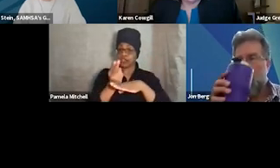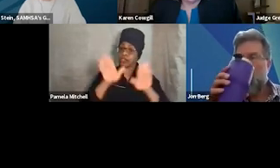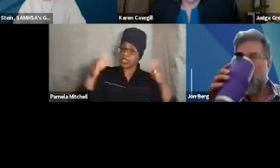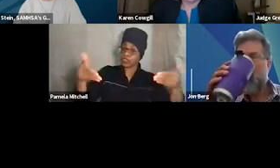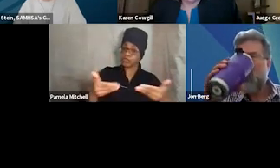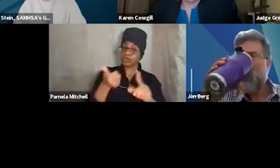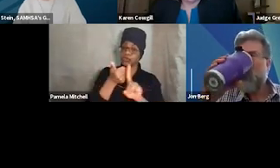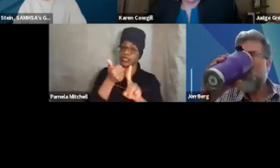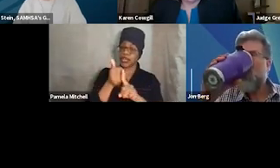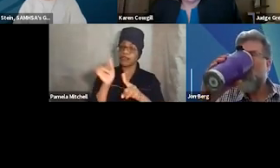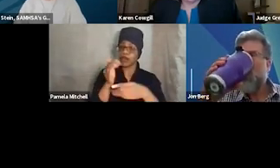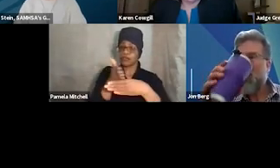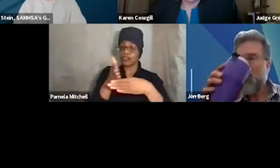and share where you're joining us from.